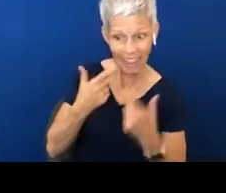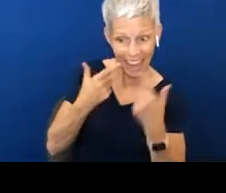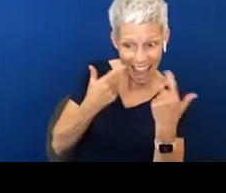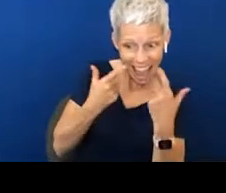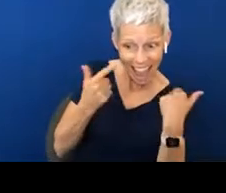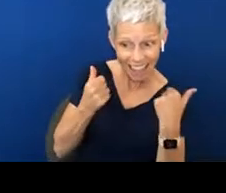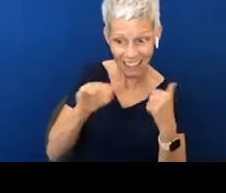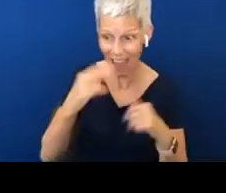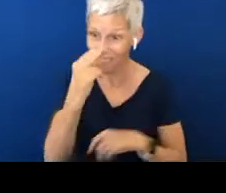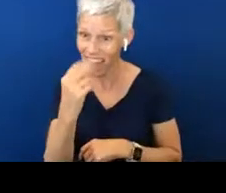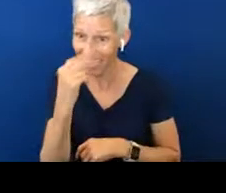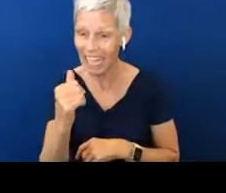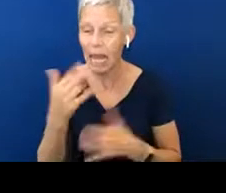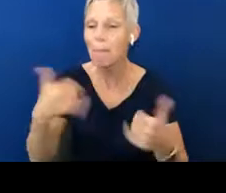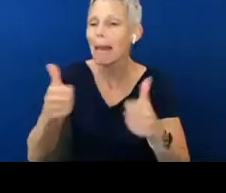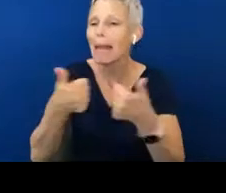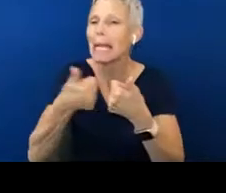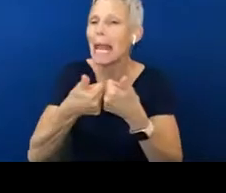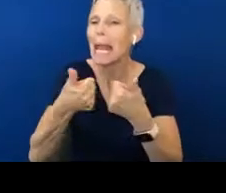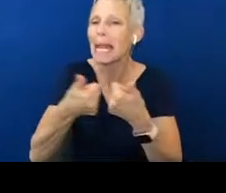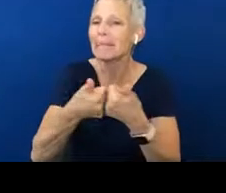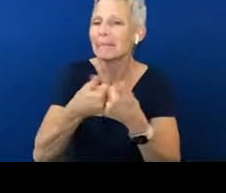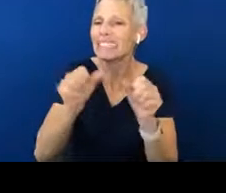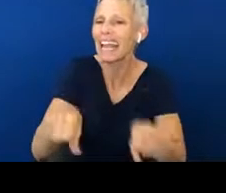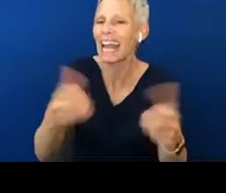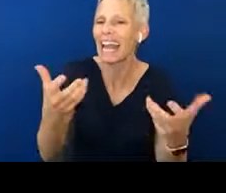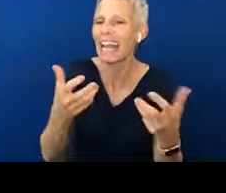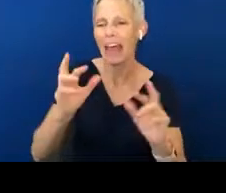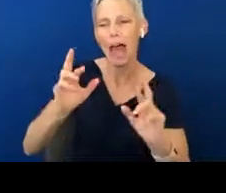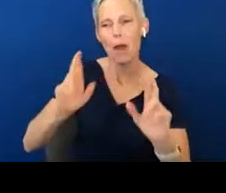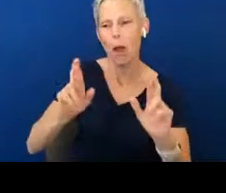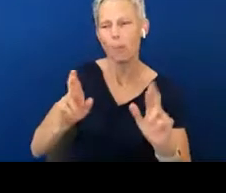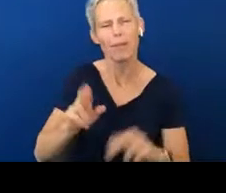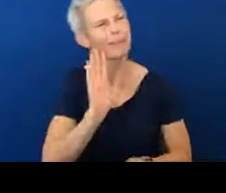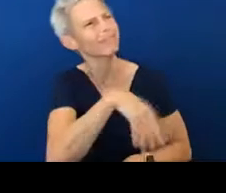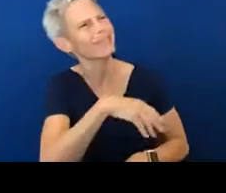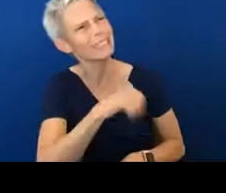And start playing games going and they, the hope is, “That's not a cat, that's a cat.”